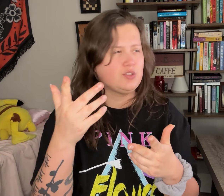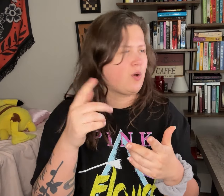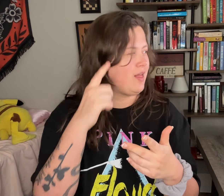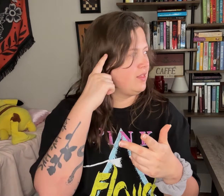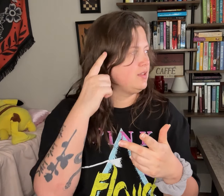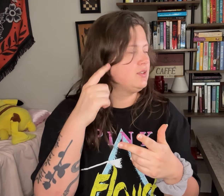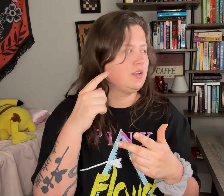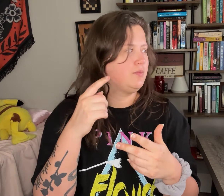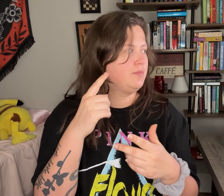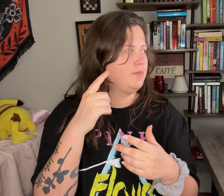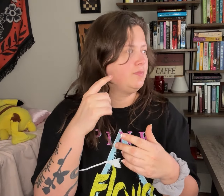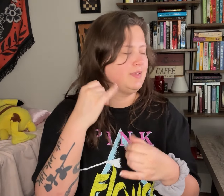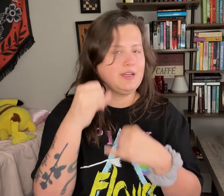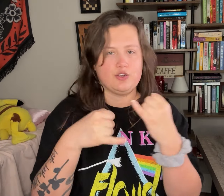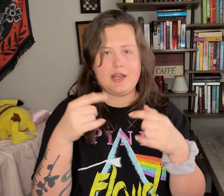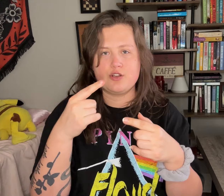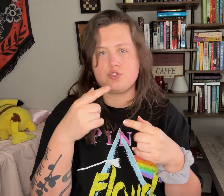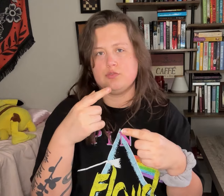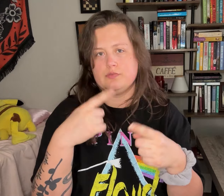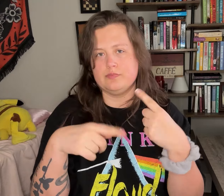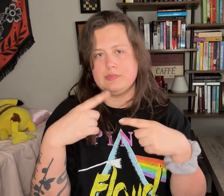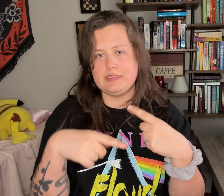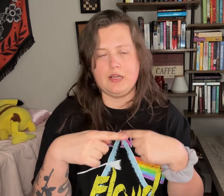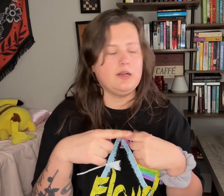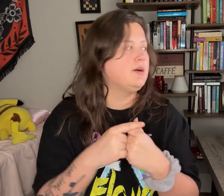So I think, yeah, that's International Sign Language.